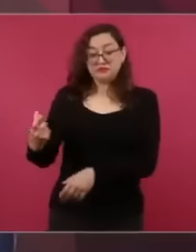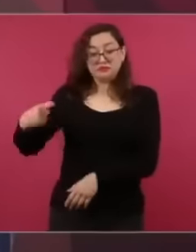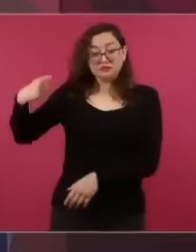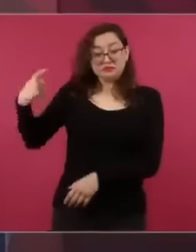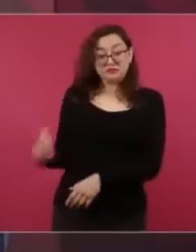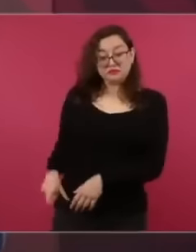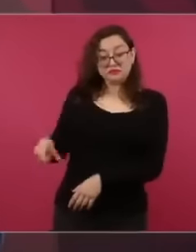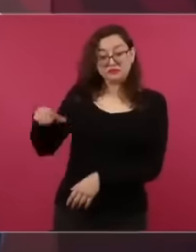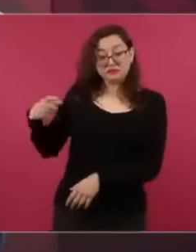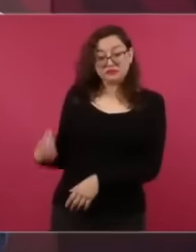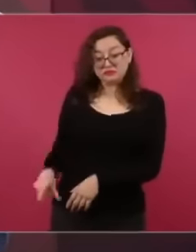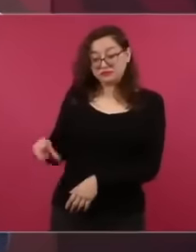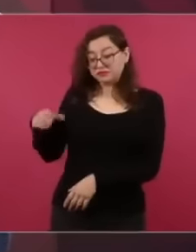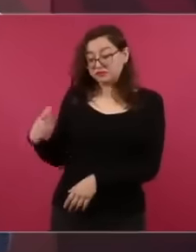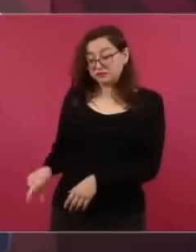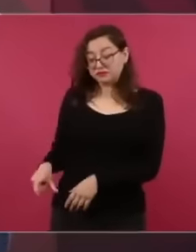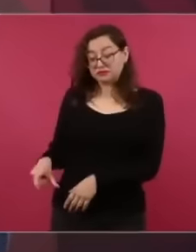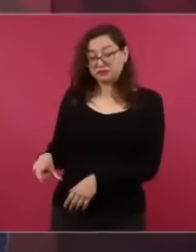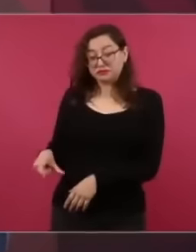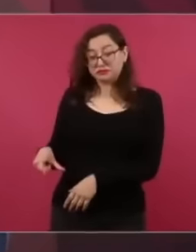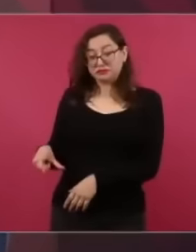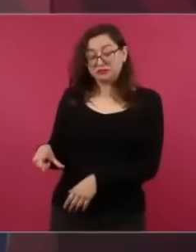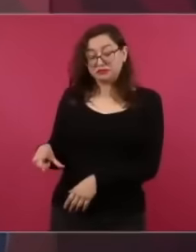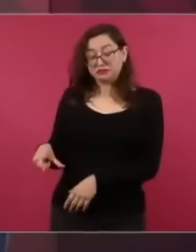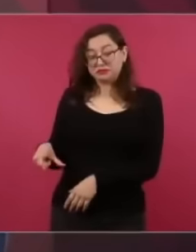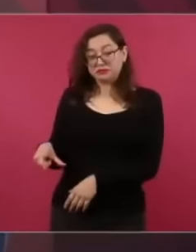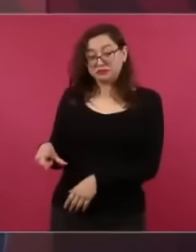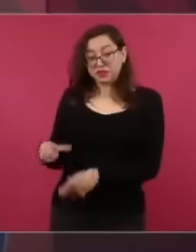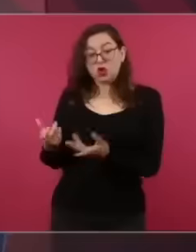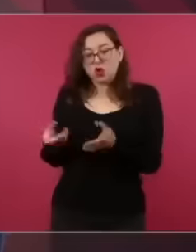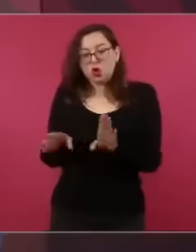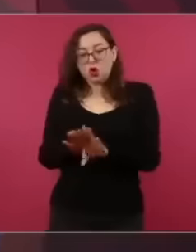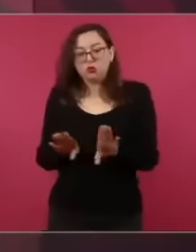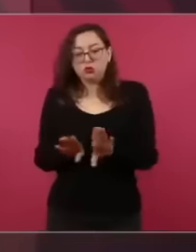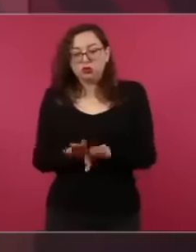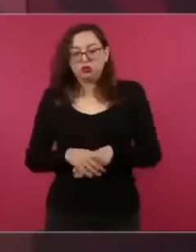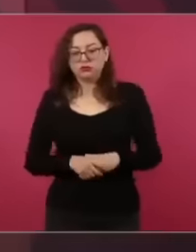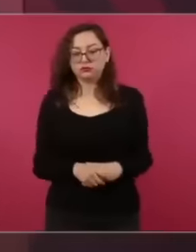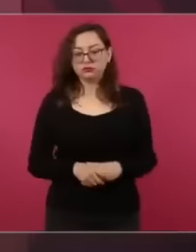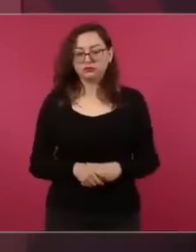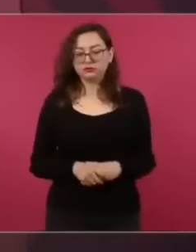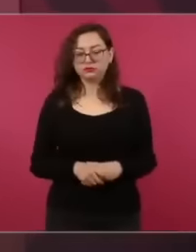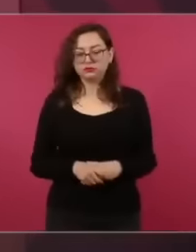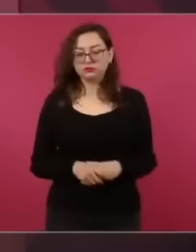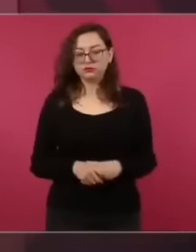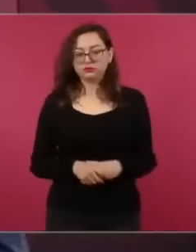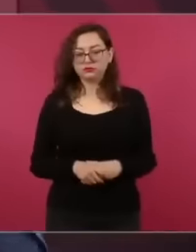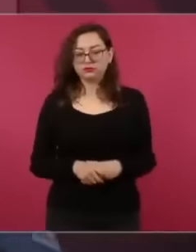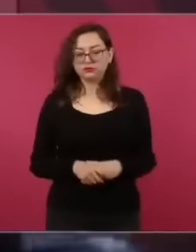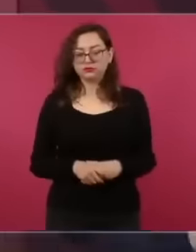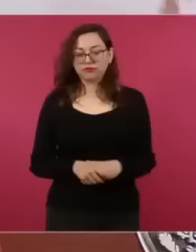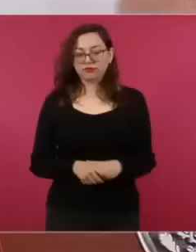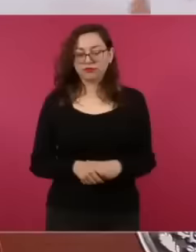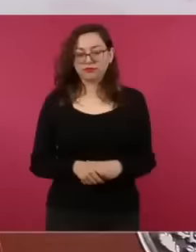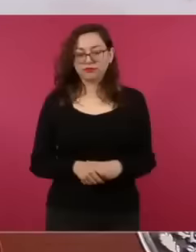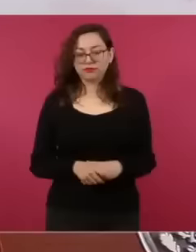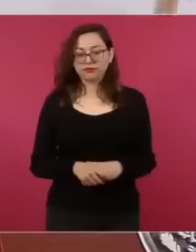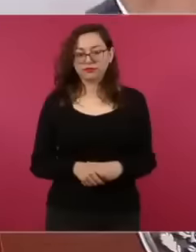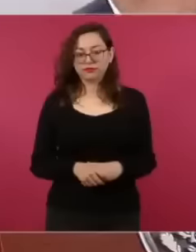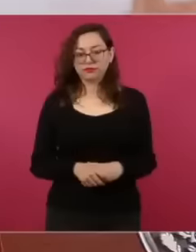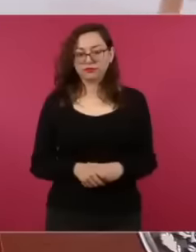way, they were made through